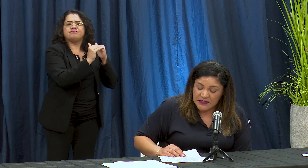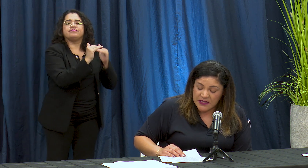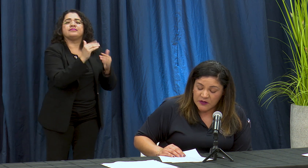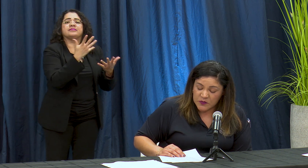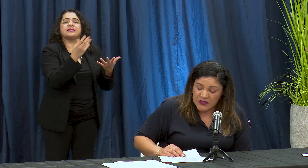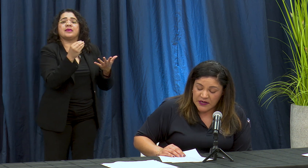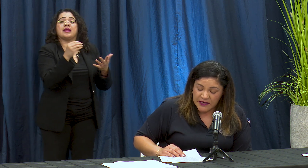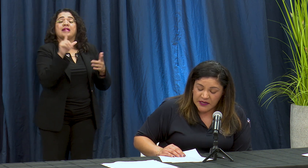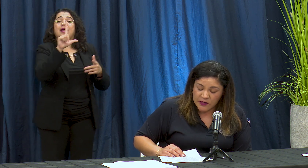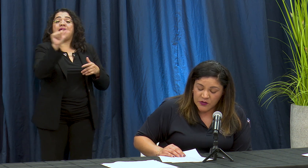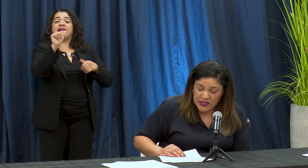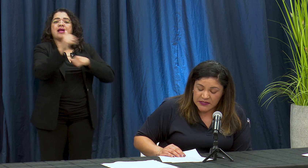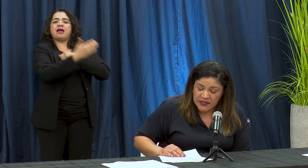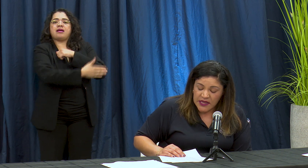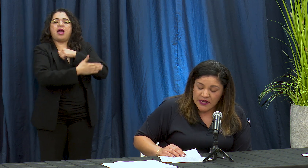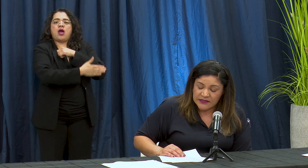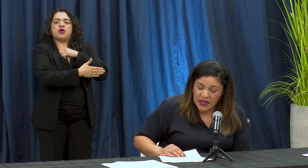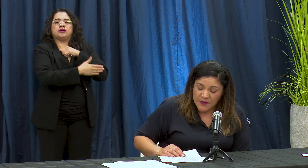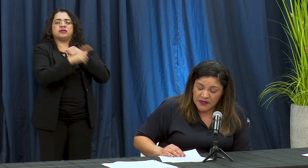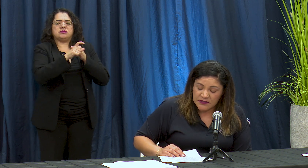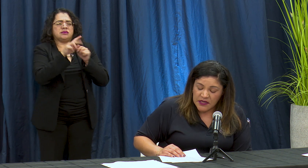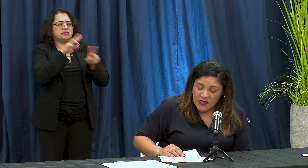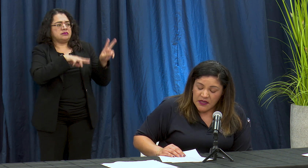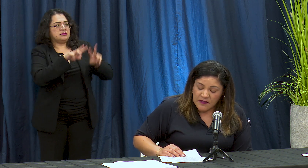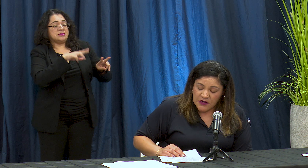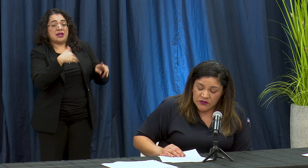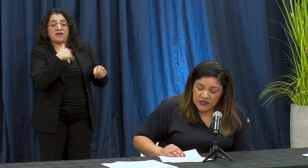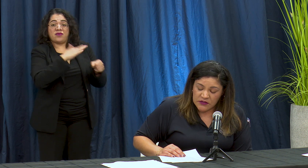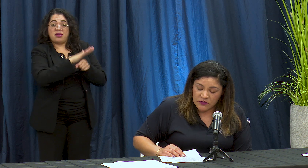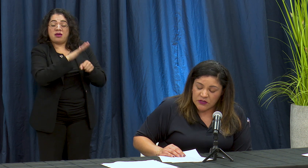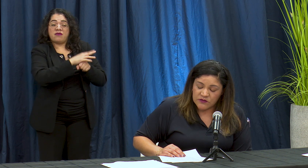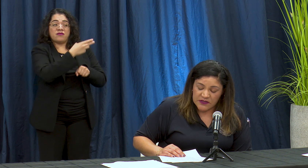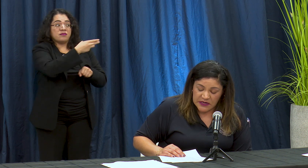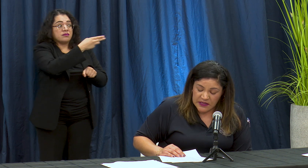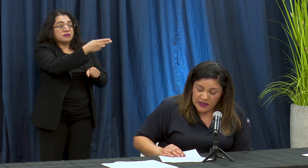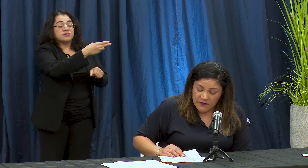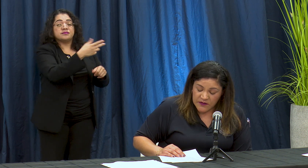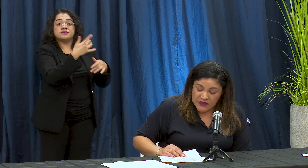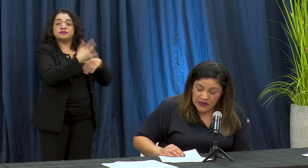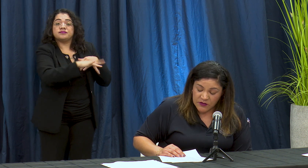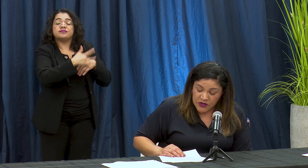o spittle area include AHS las comas de los centros los mentally de VNT ladoris